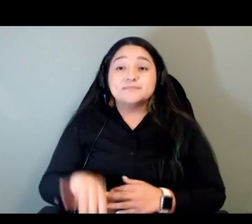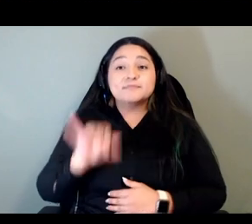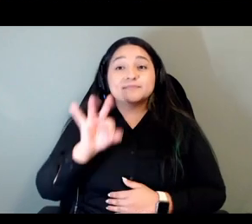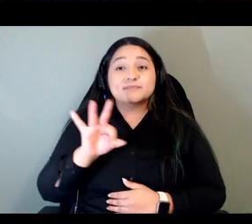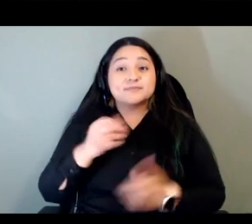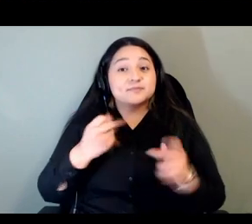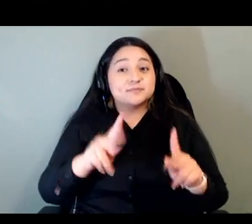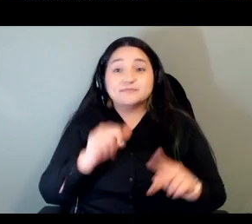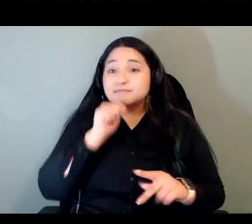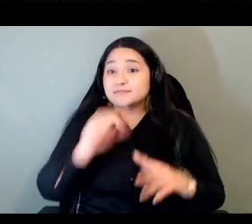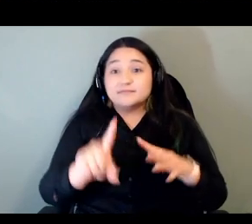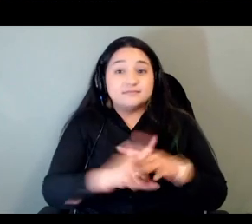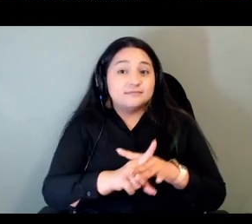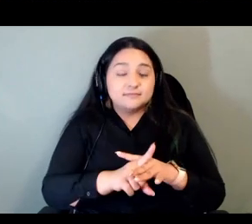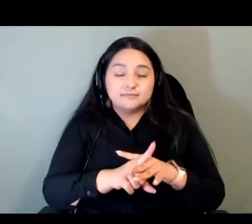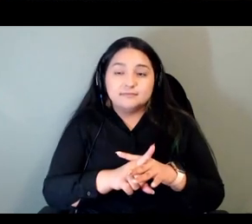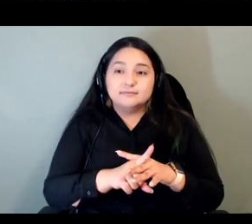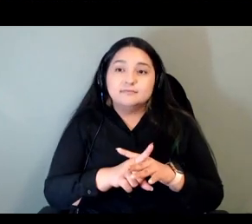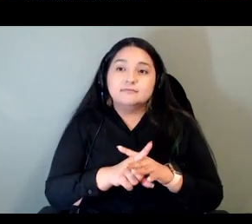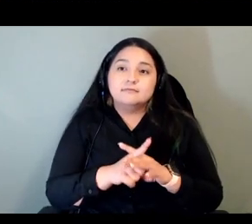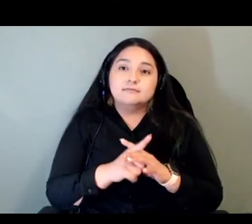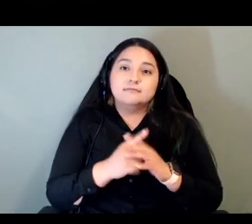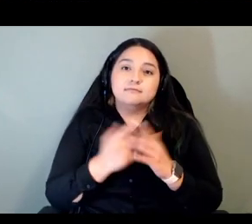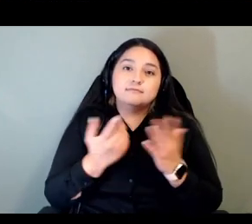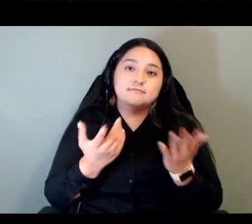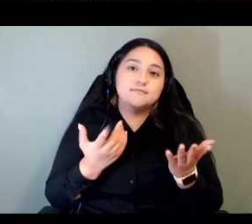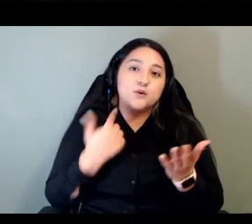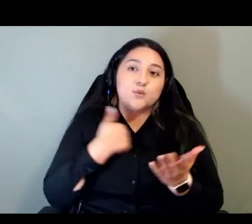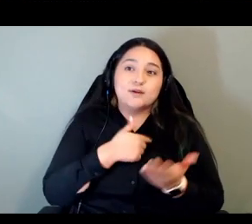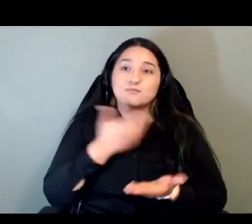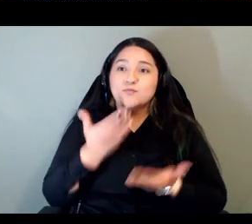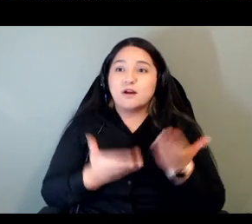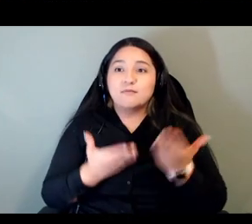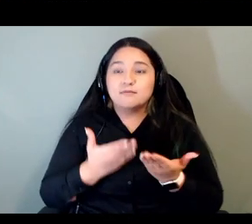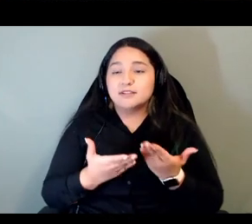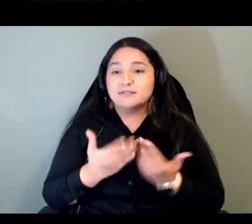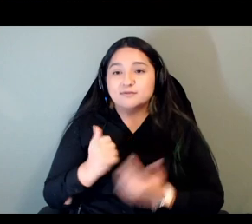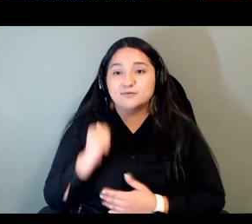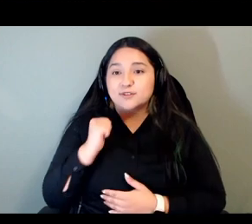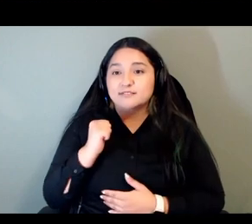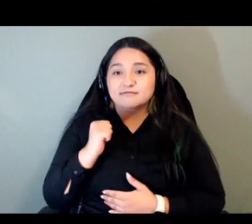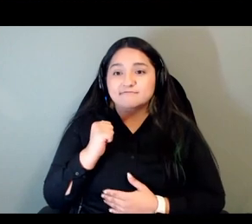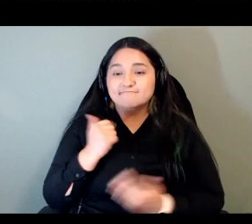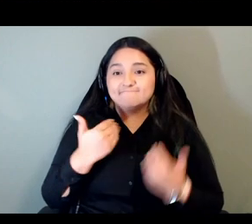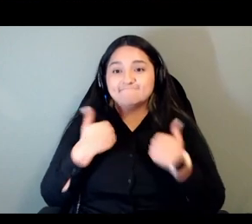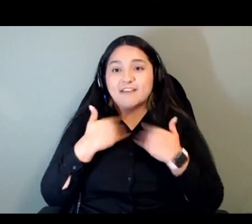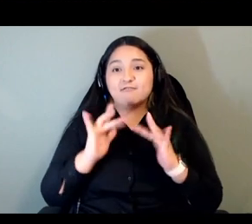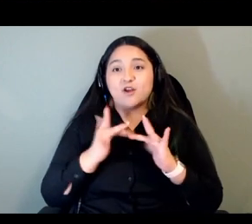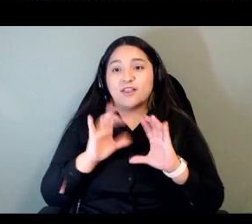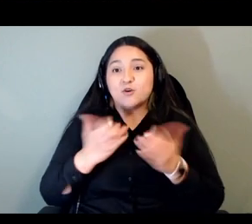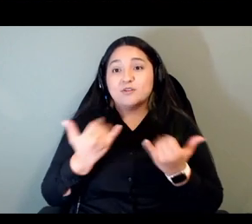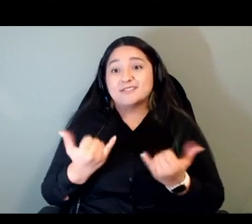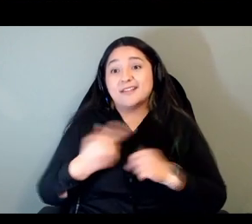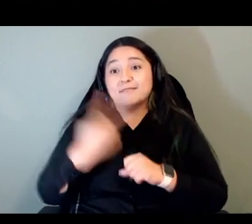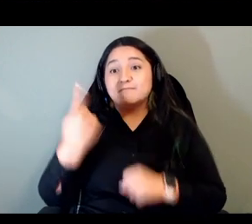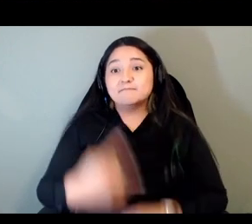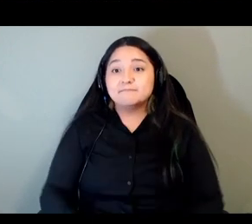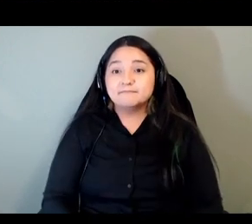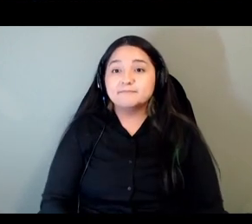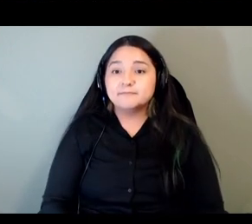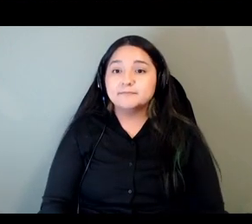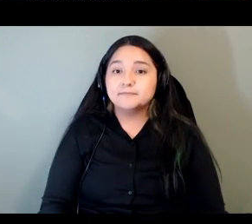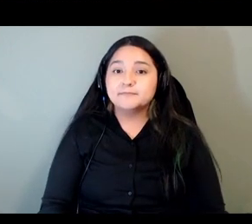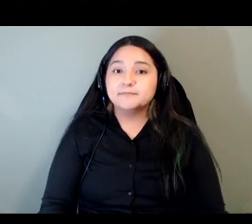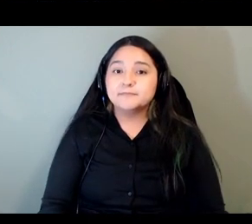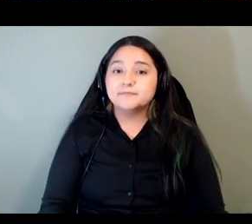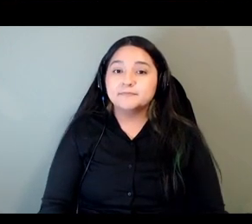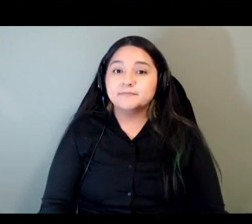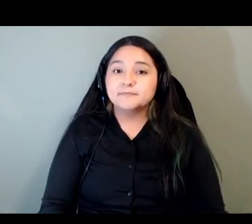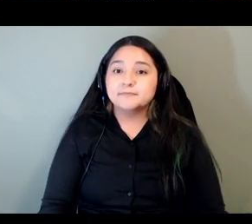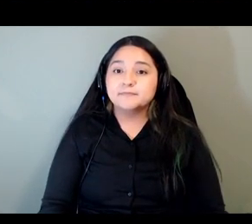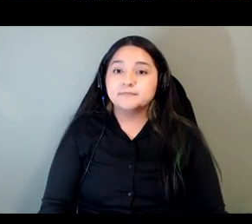uh come across our path um we probably wouldn't have an online course today okay and